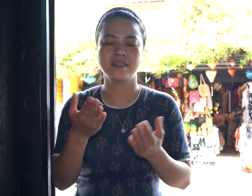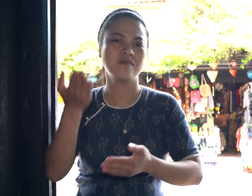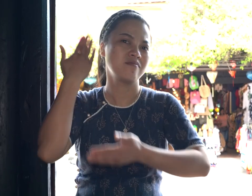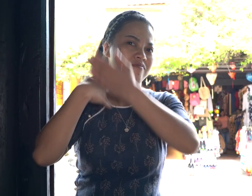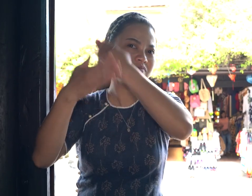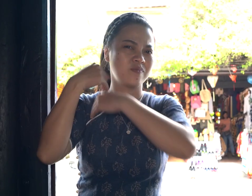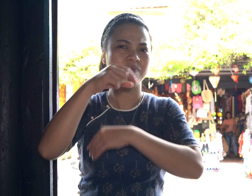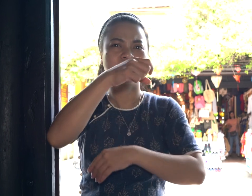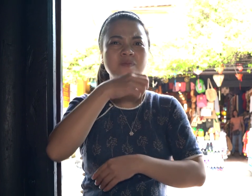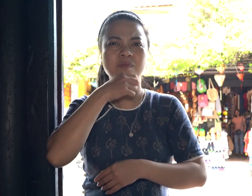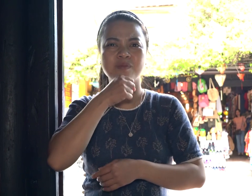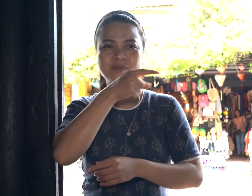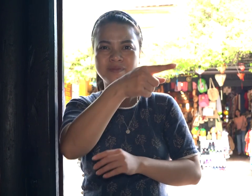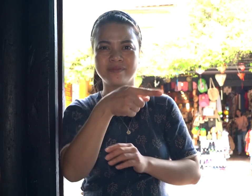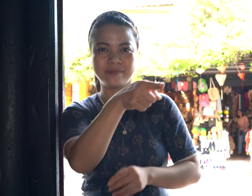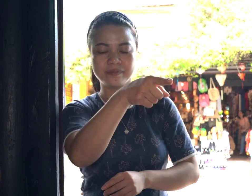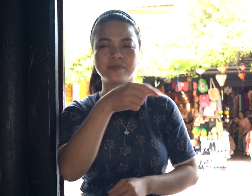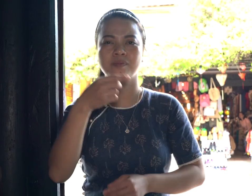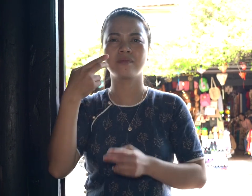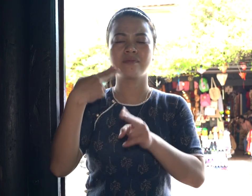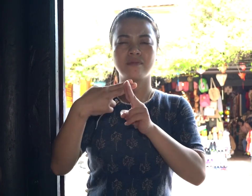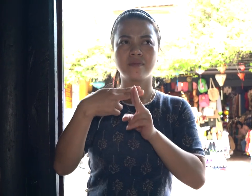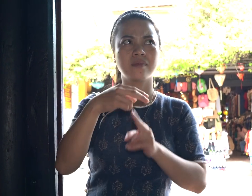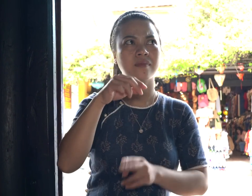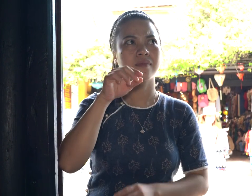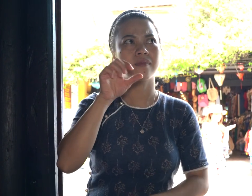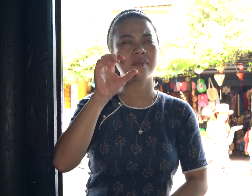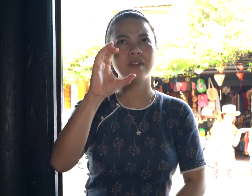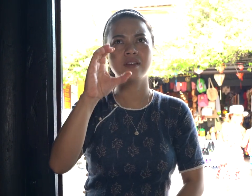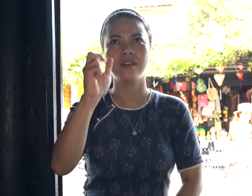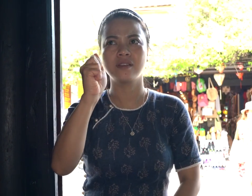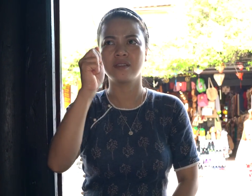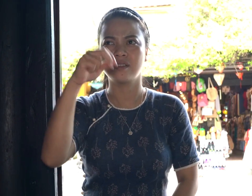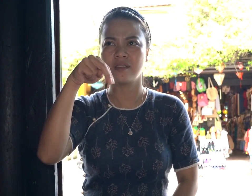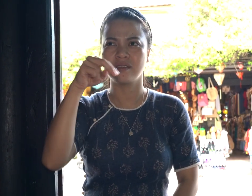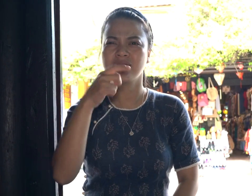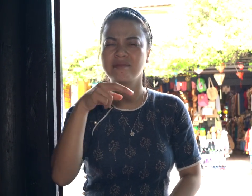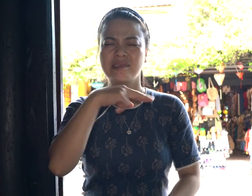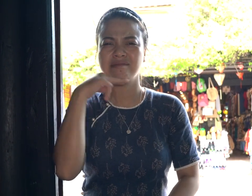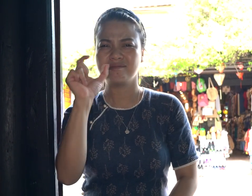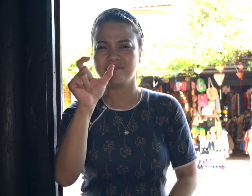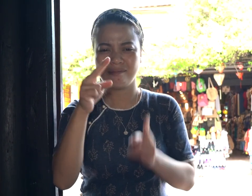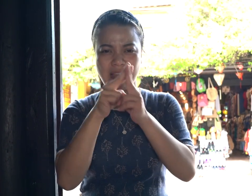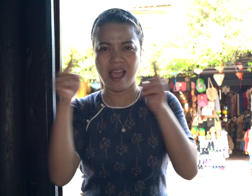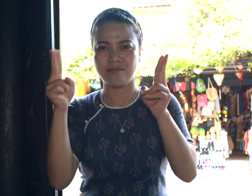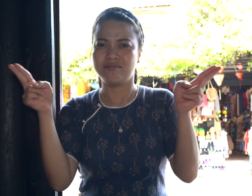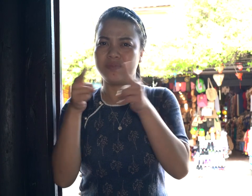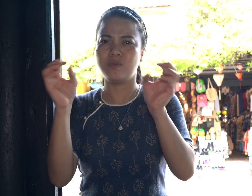He has been coming here often. I'm not sure about his name in English.